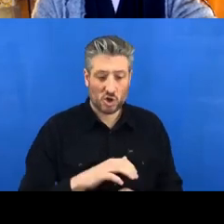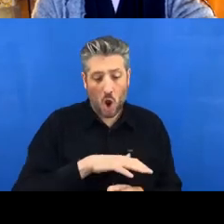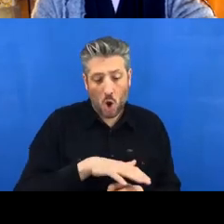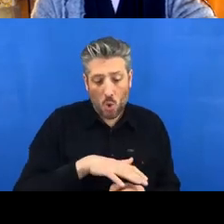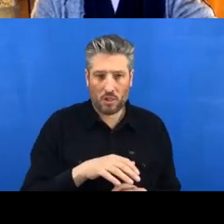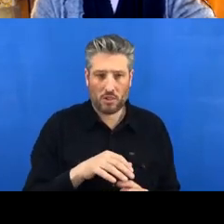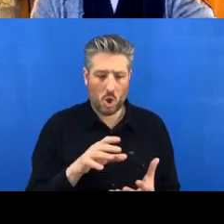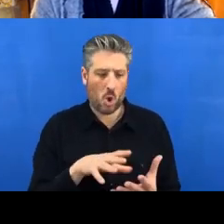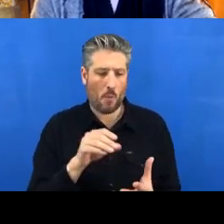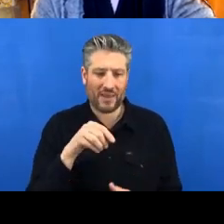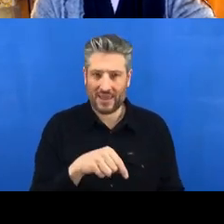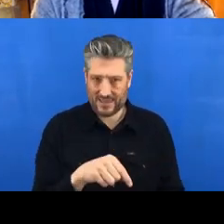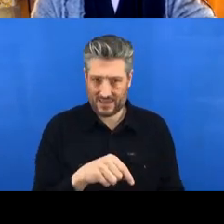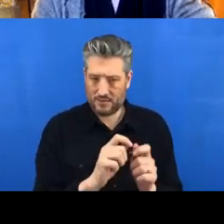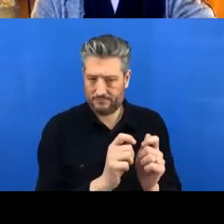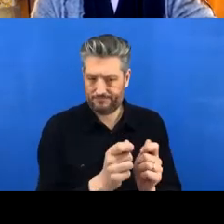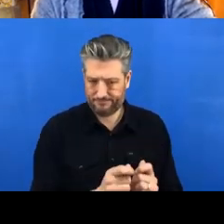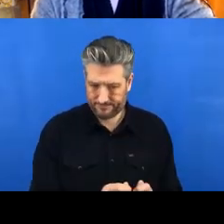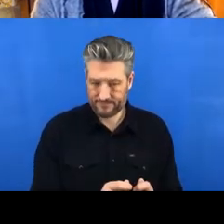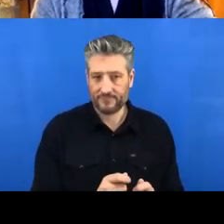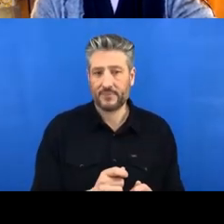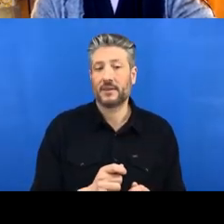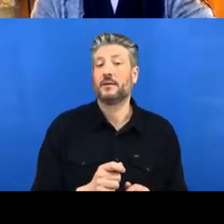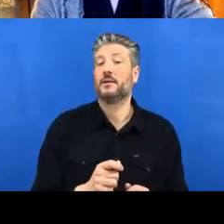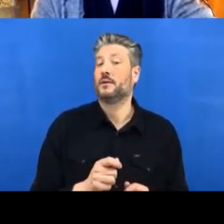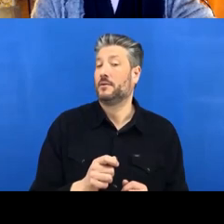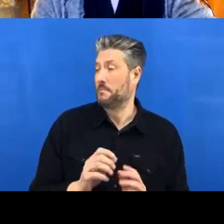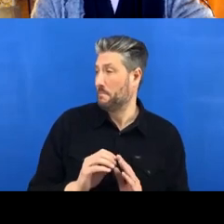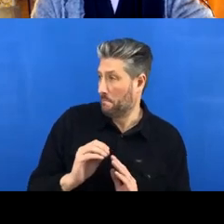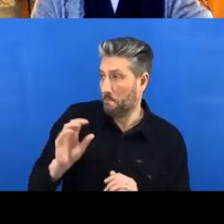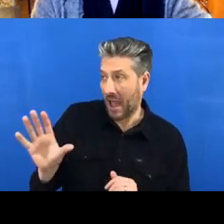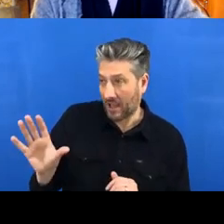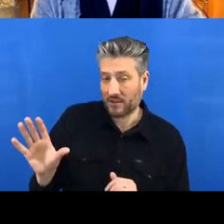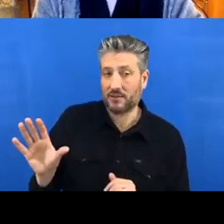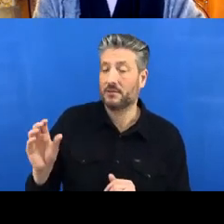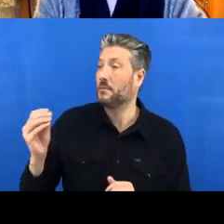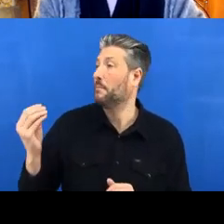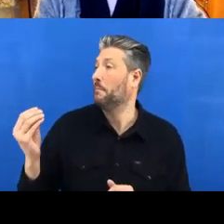it's up to the creator or the owners of the original repository whether they